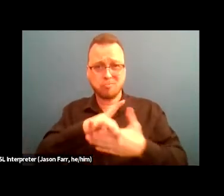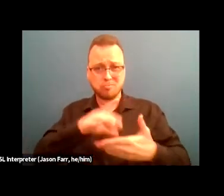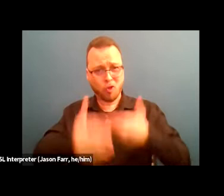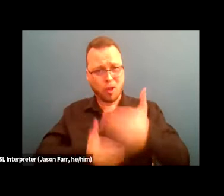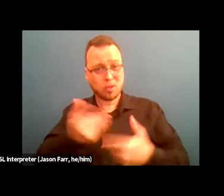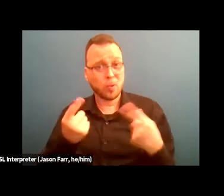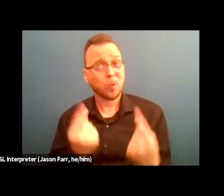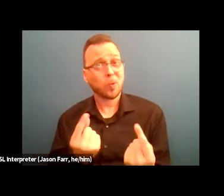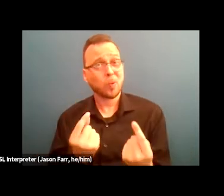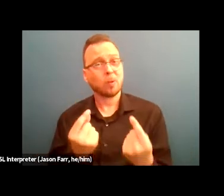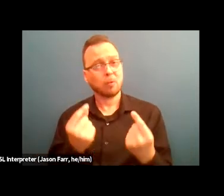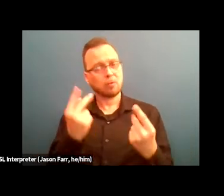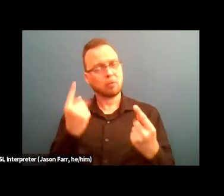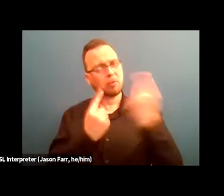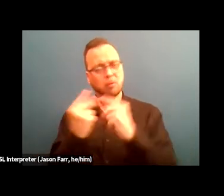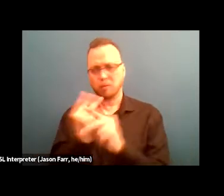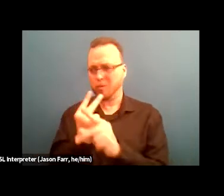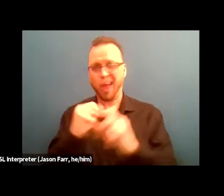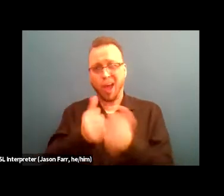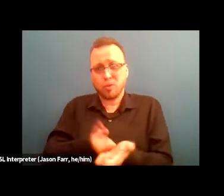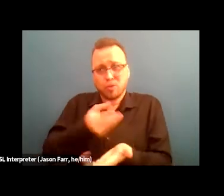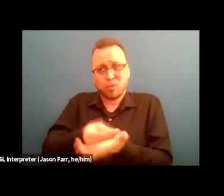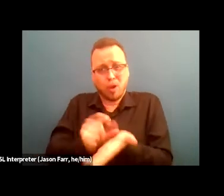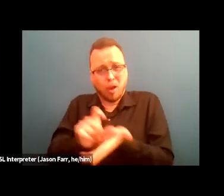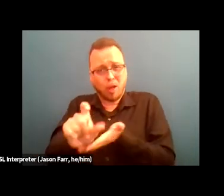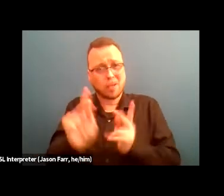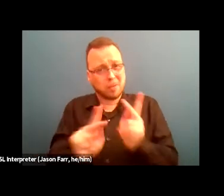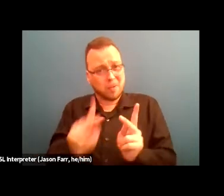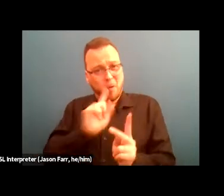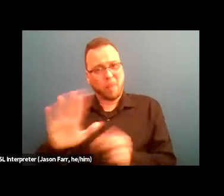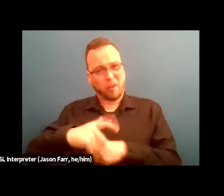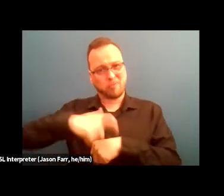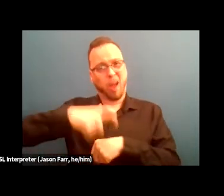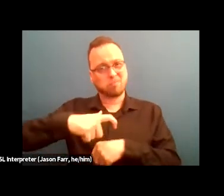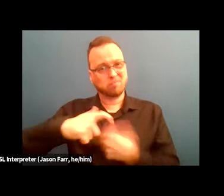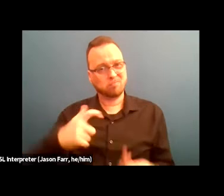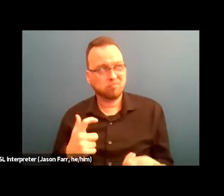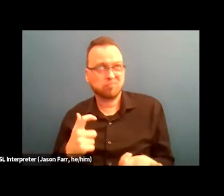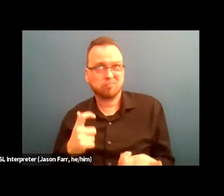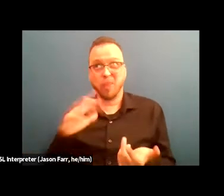to financially compensate, lived X folks for time, their contributions and the emotional labor that's asked of them.